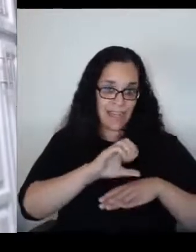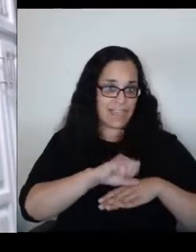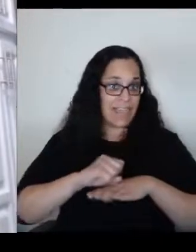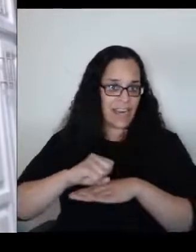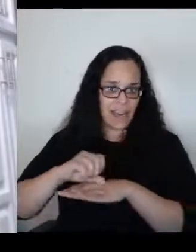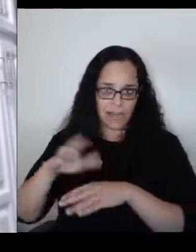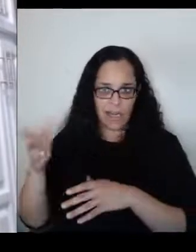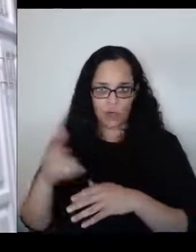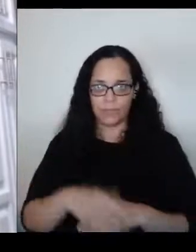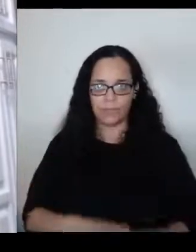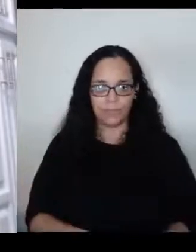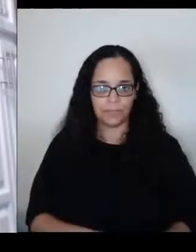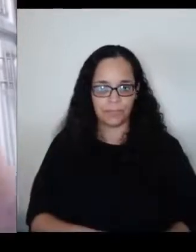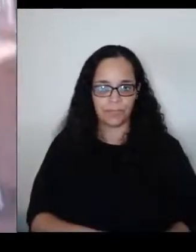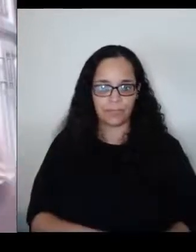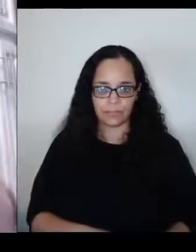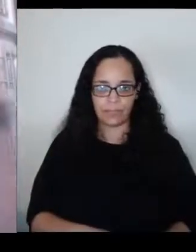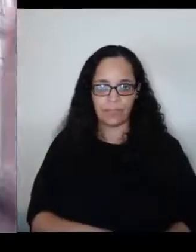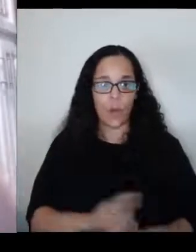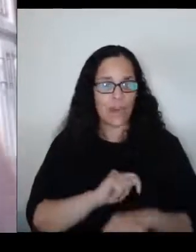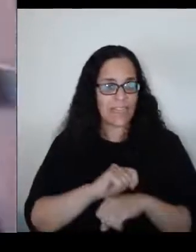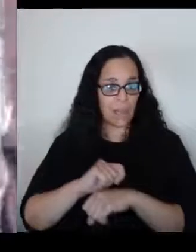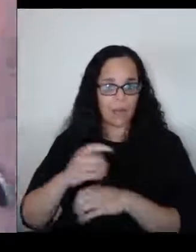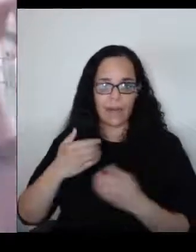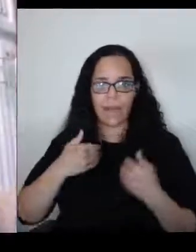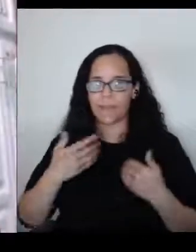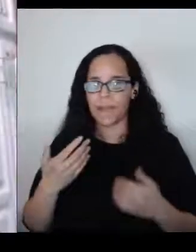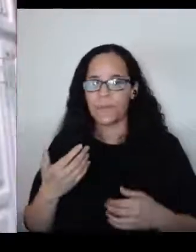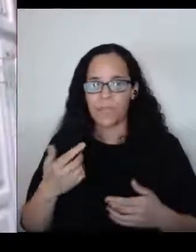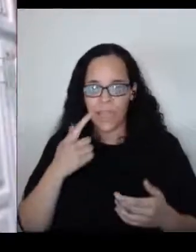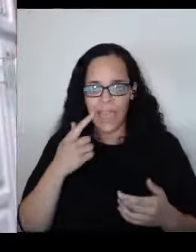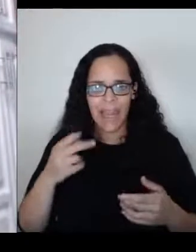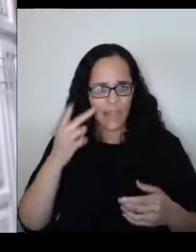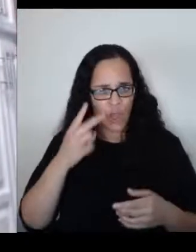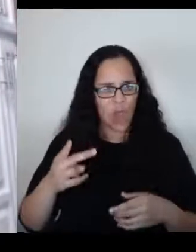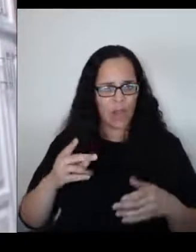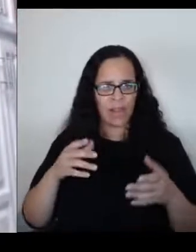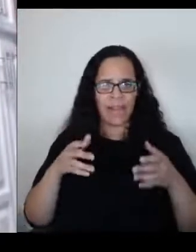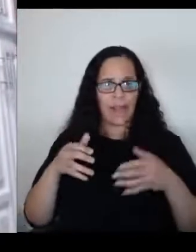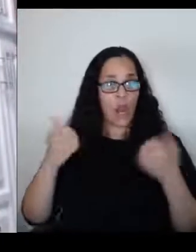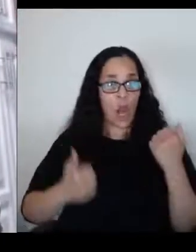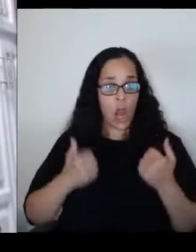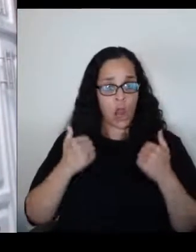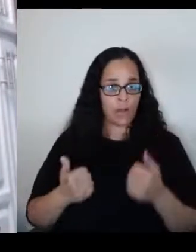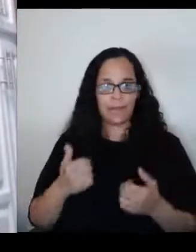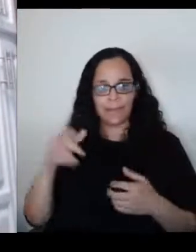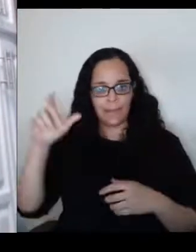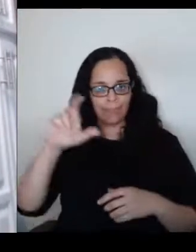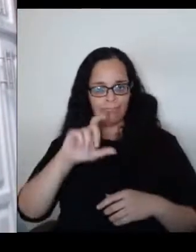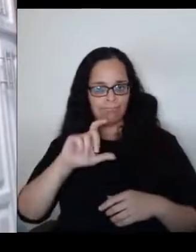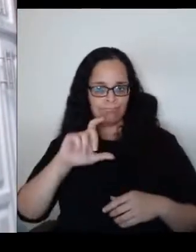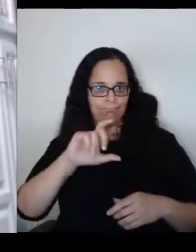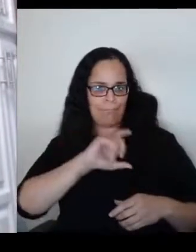I saw police cars with the lights. So I finally stopped to ask what's going on and they said,